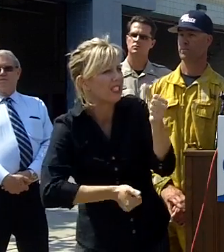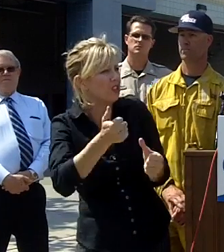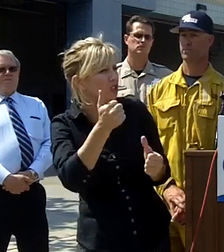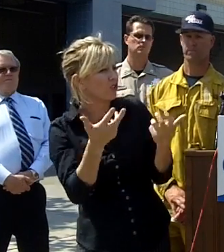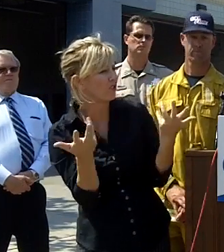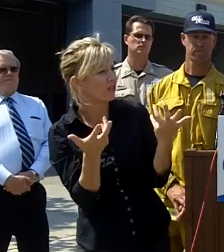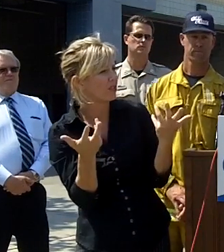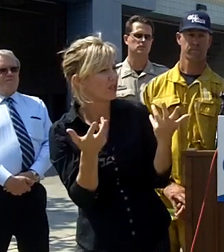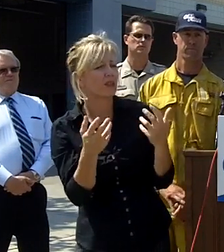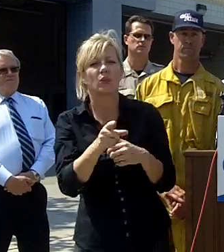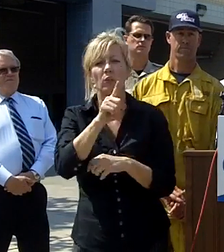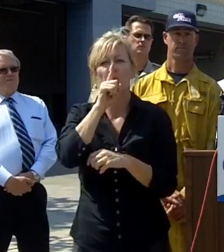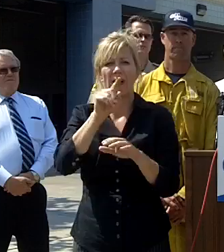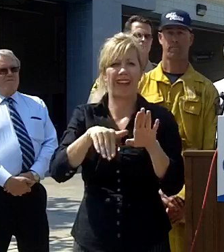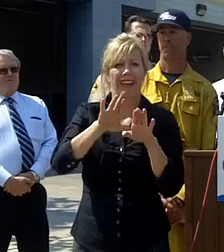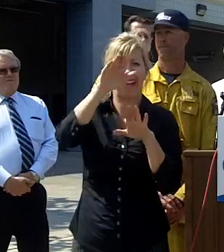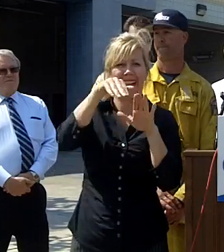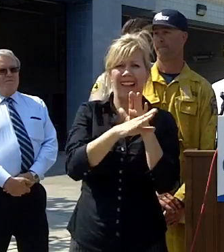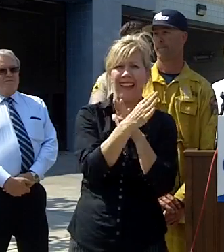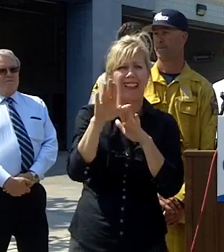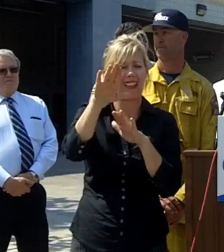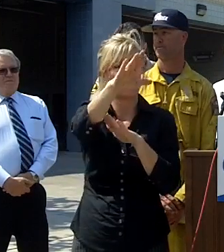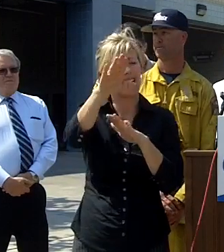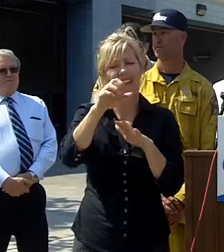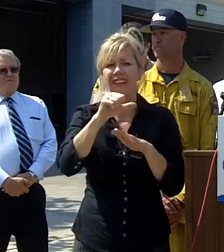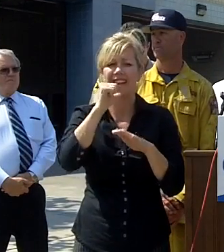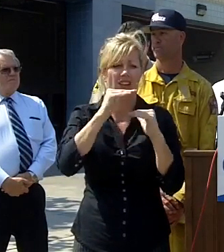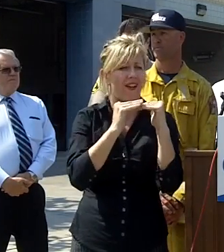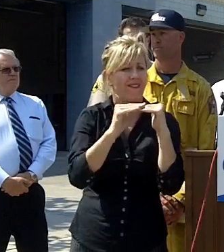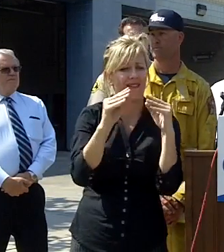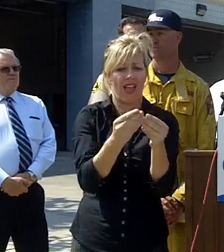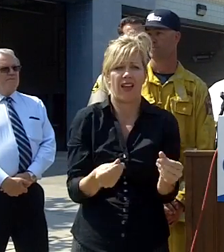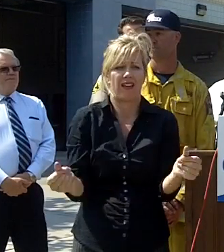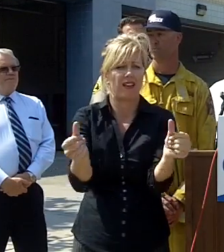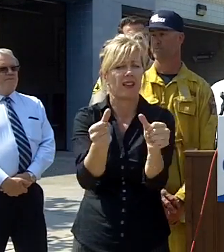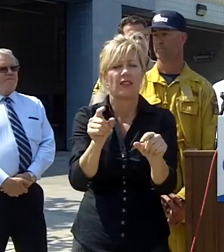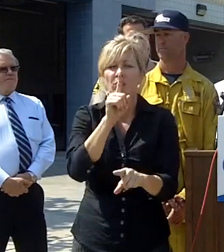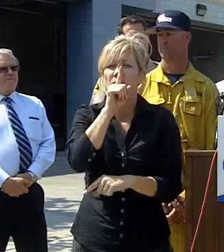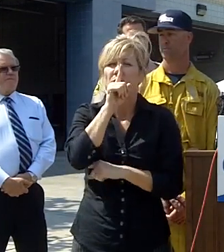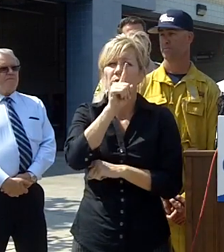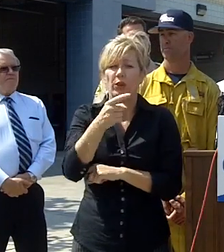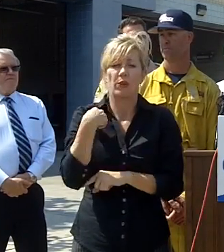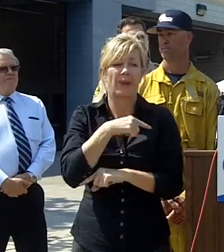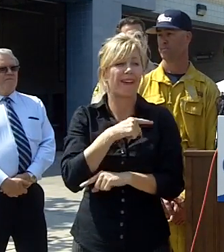it's it is hilly there's some very steep slopes in there so hand crews are on order and some are